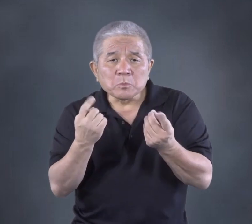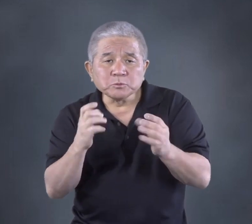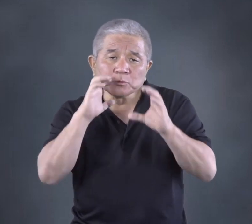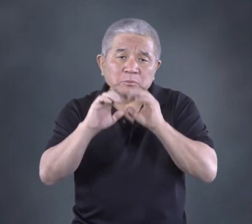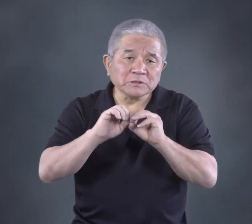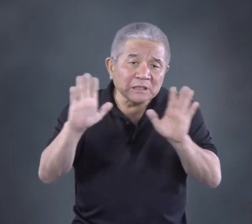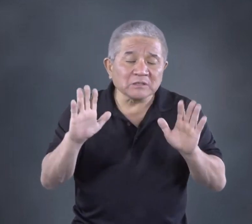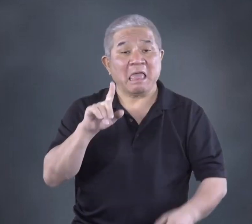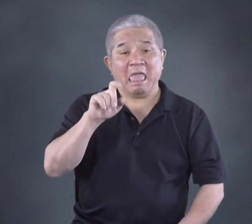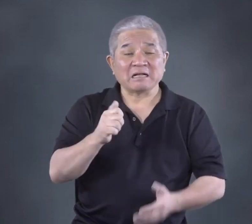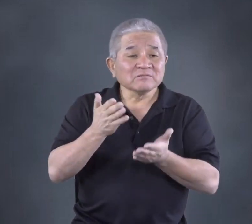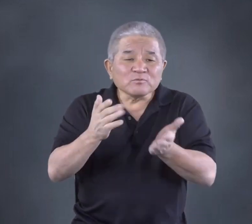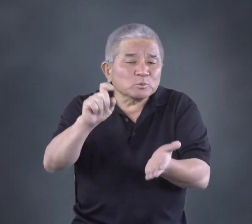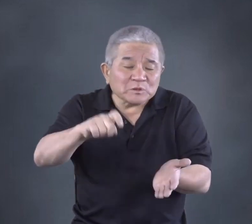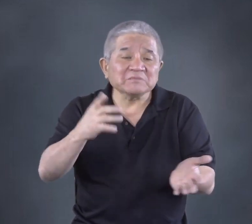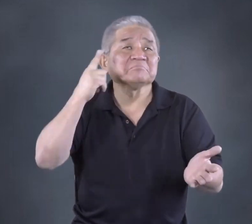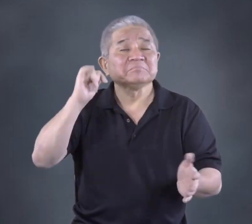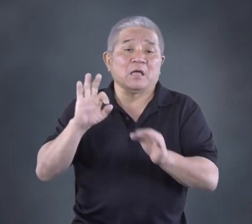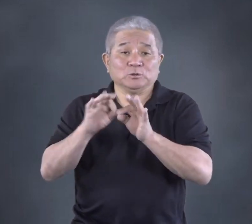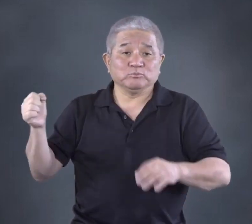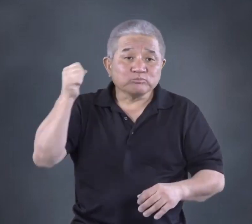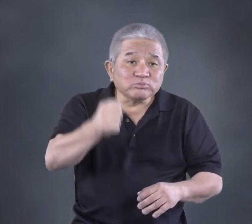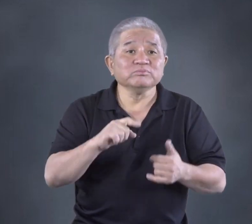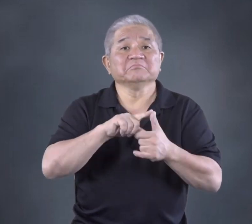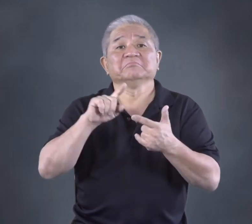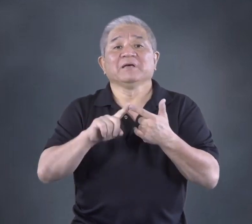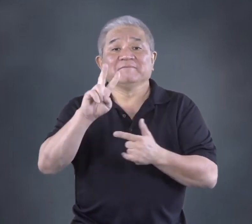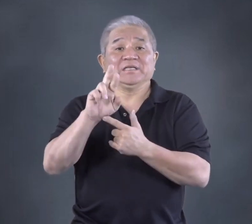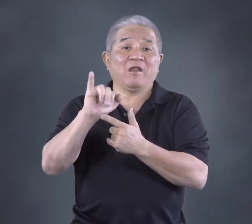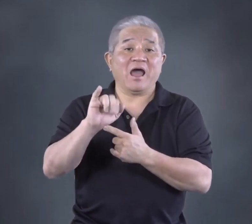communicate clearly and ask you what services you need. This might include in-person sign language interpreters or Video Remote Interpreting (VRI).